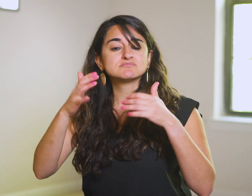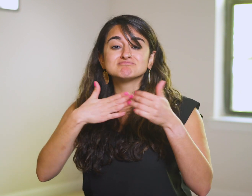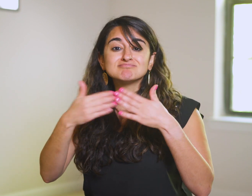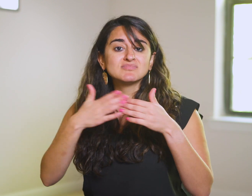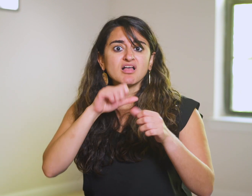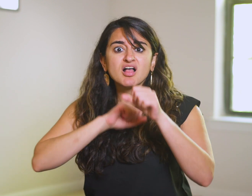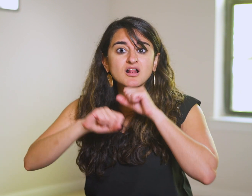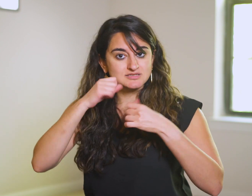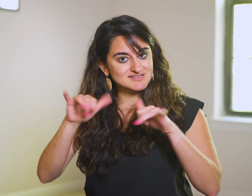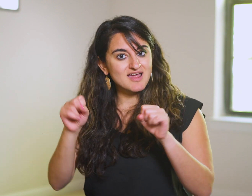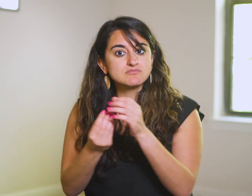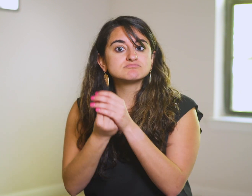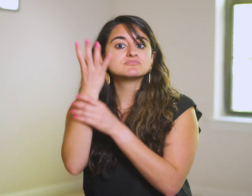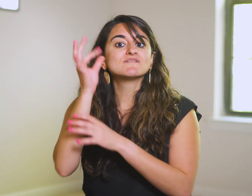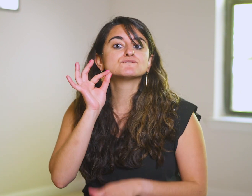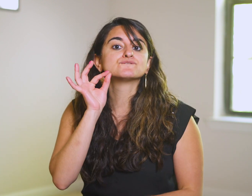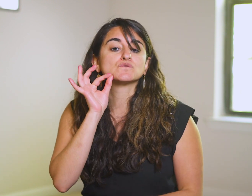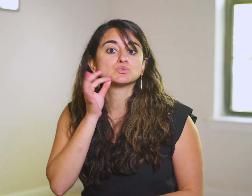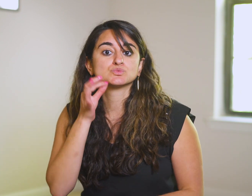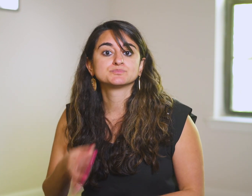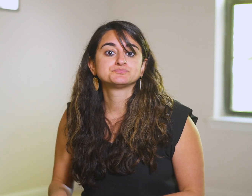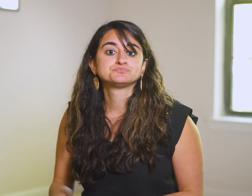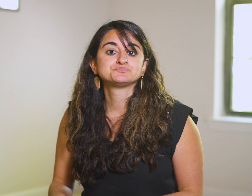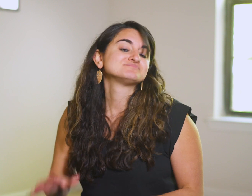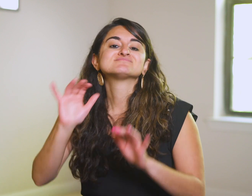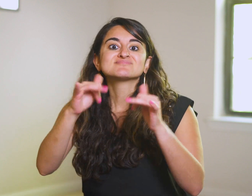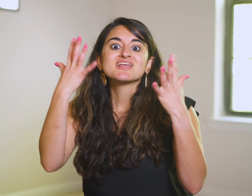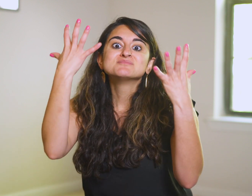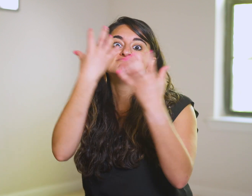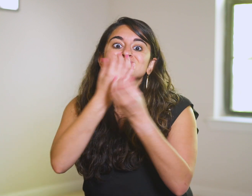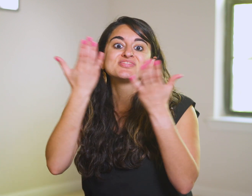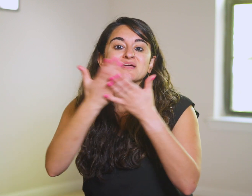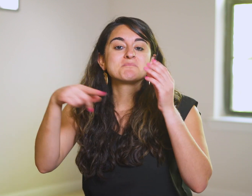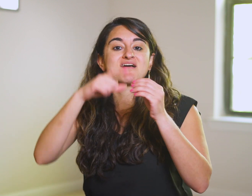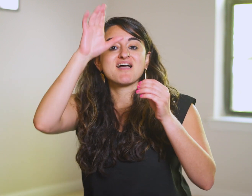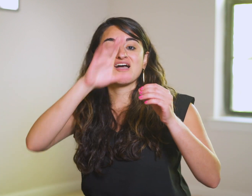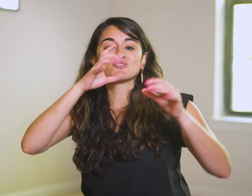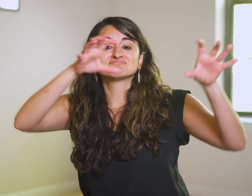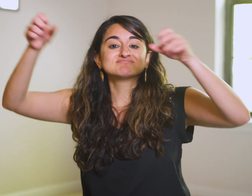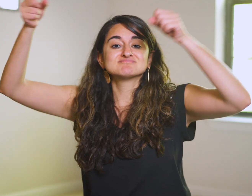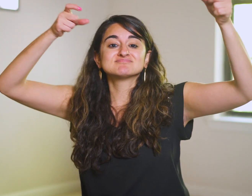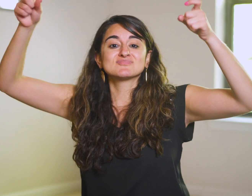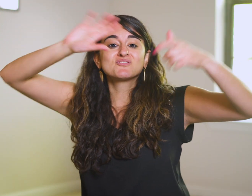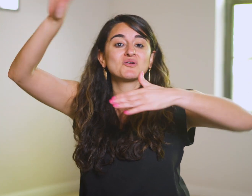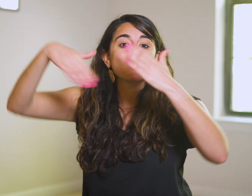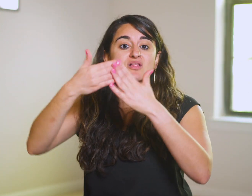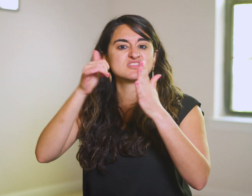against all odds, bear fruit. One of the beautiful things about a sovereign God